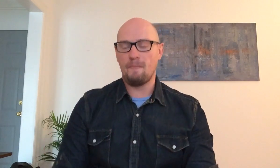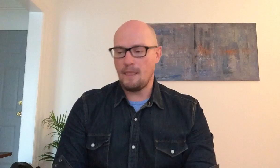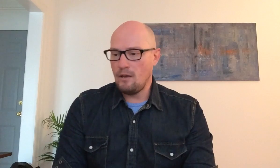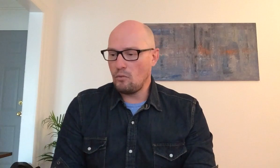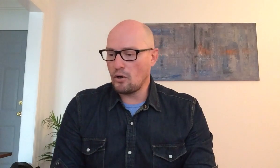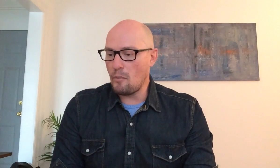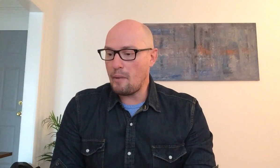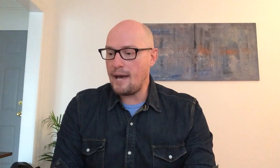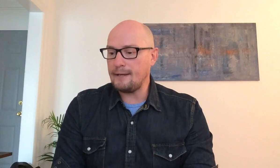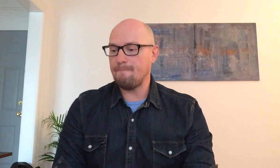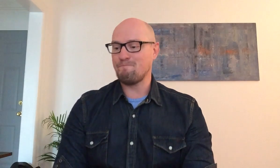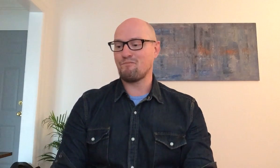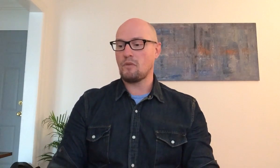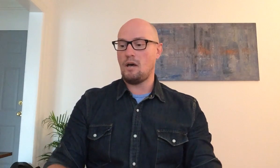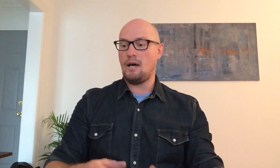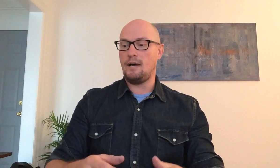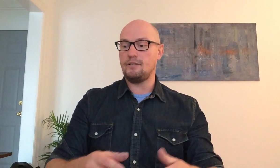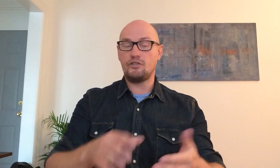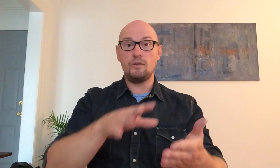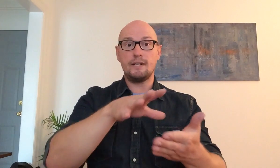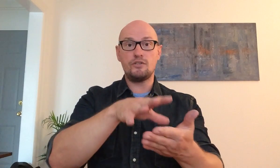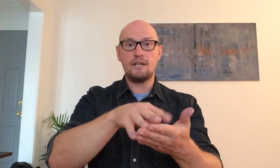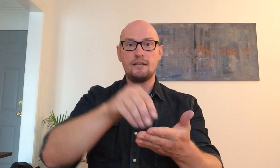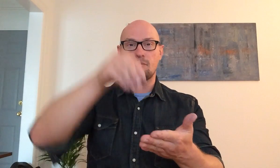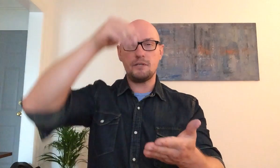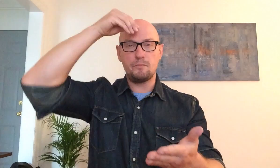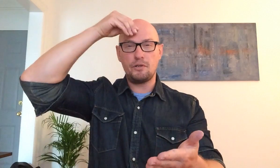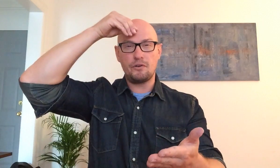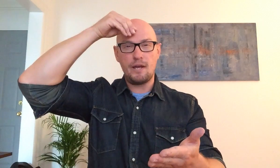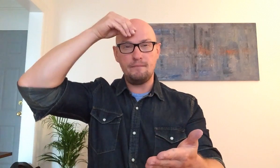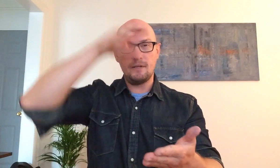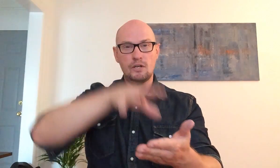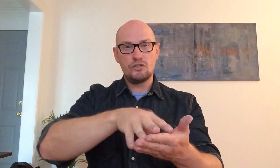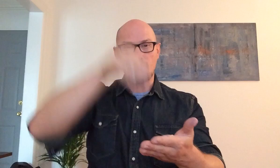we're gonna go back student is you take the information put in your head so you